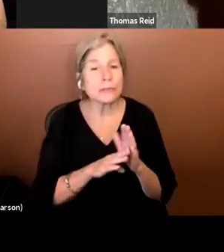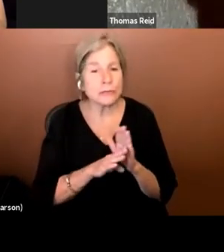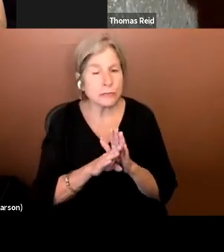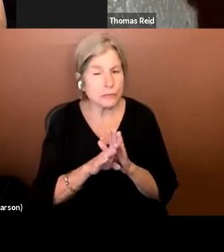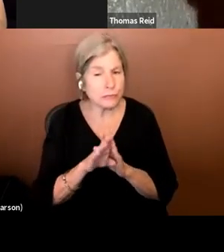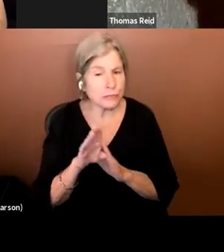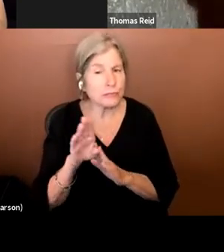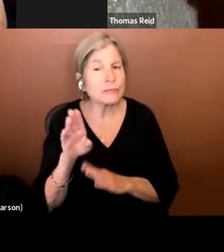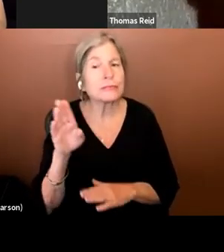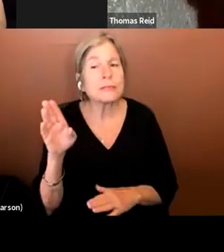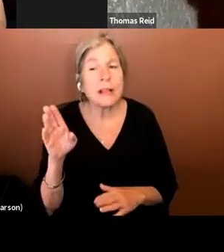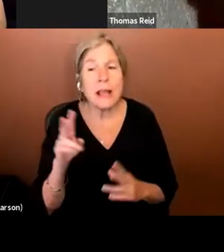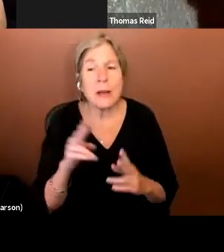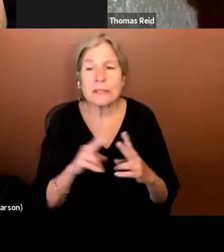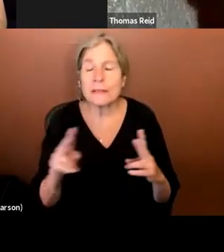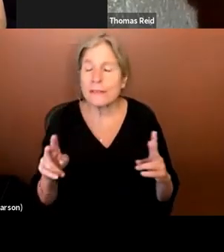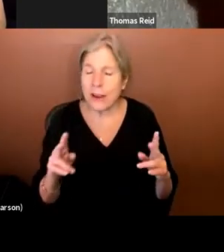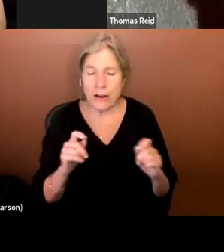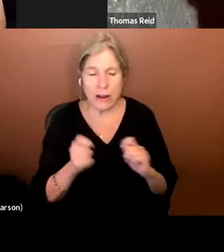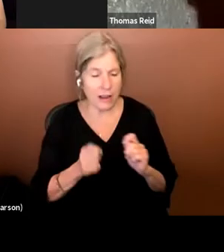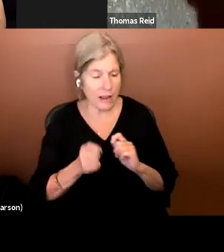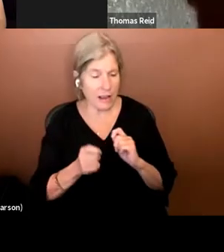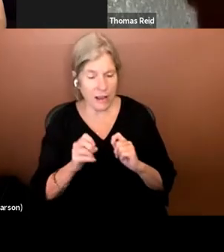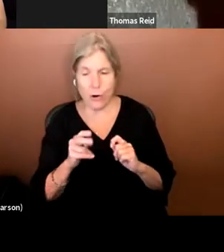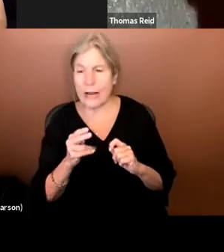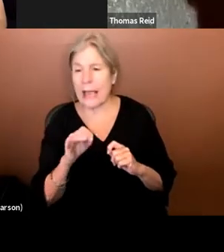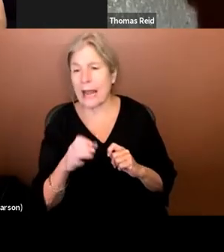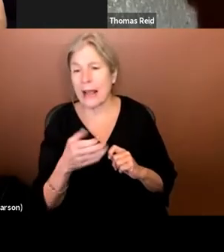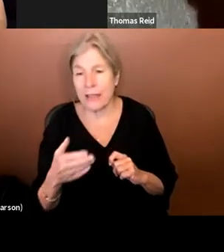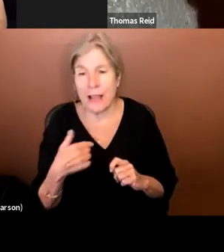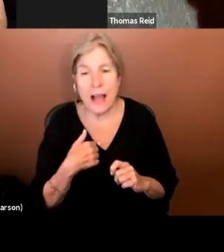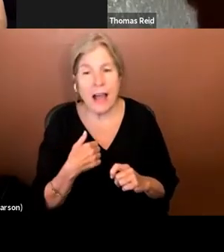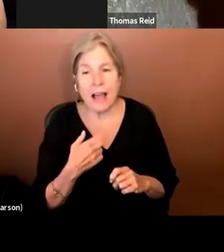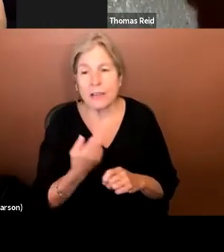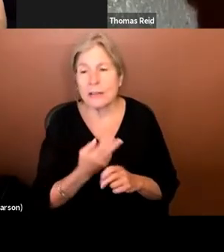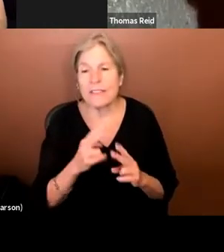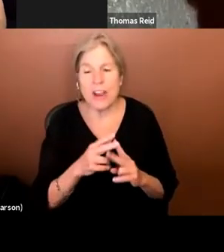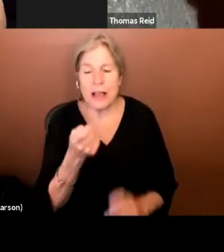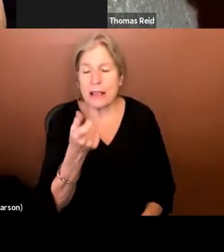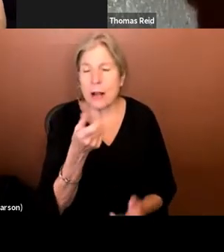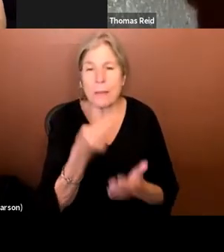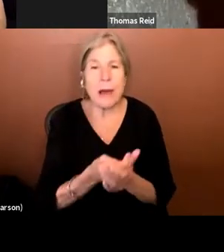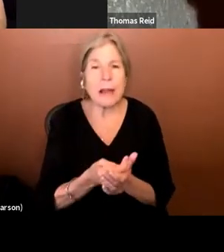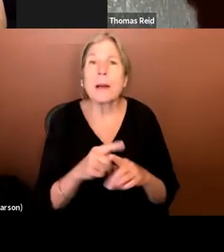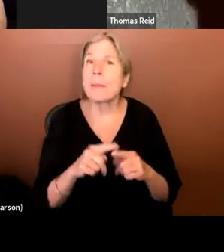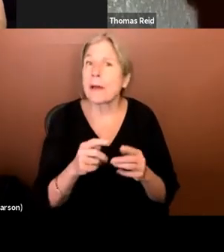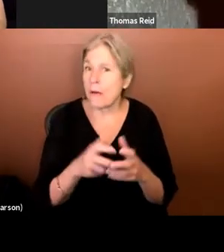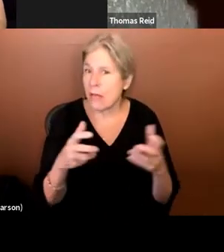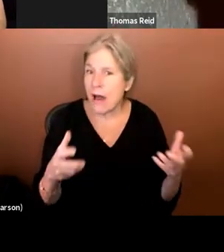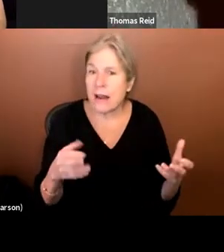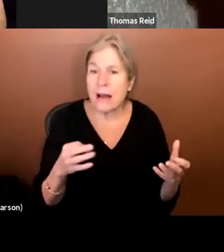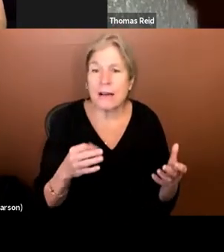very organic thing. I used very little money, but a whole lot of favors